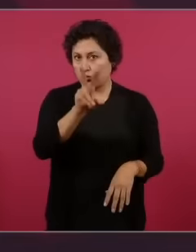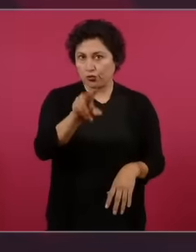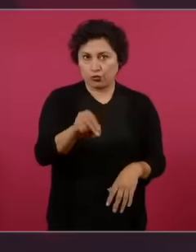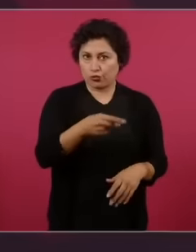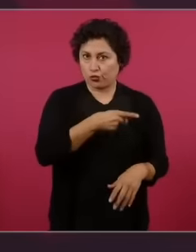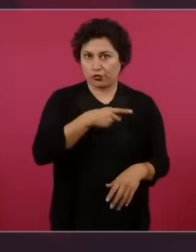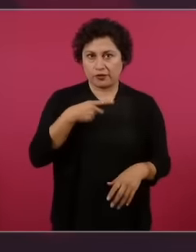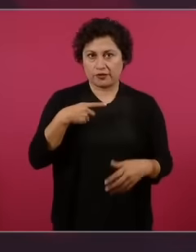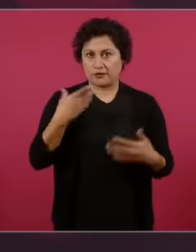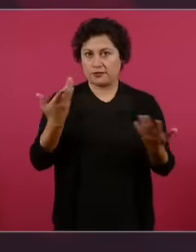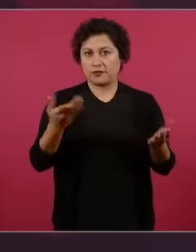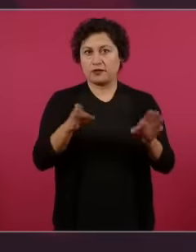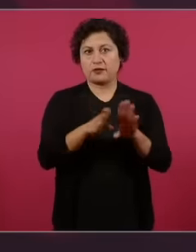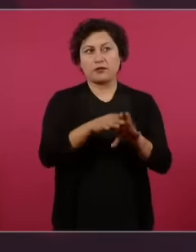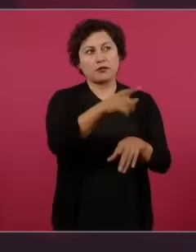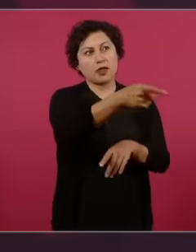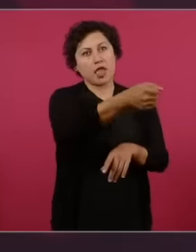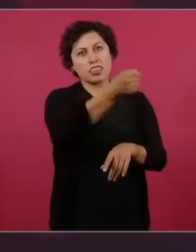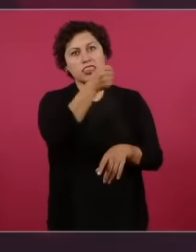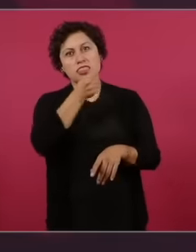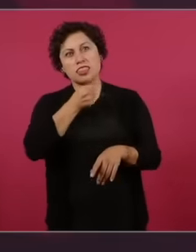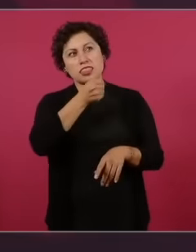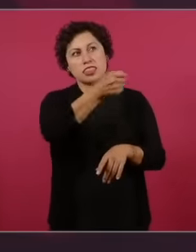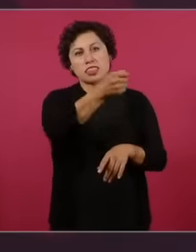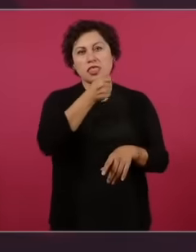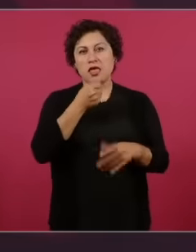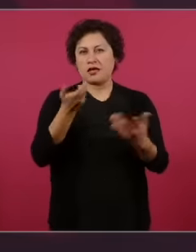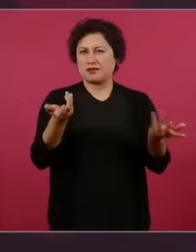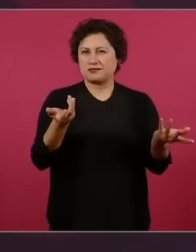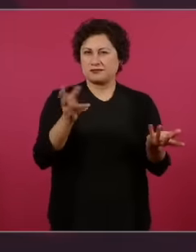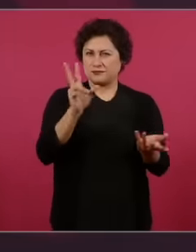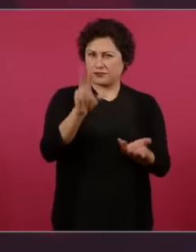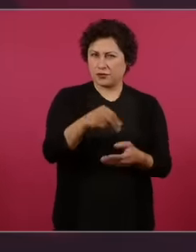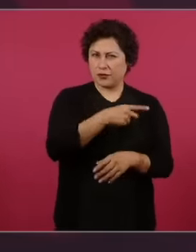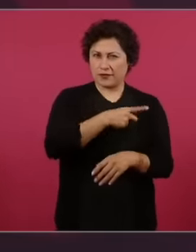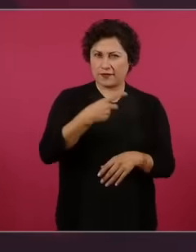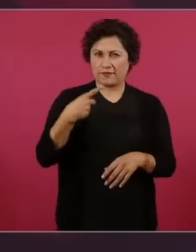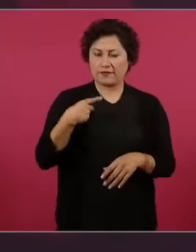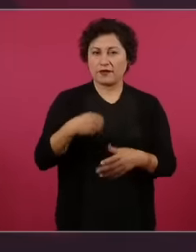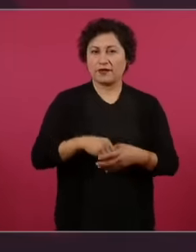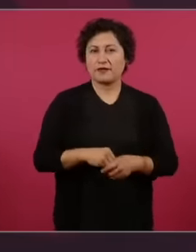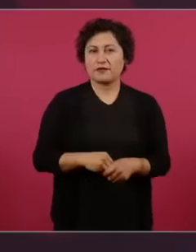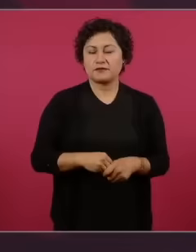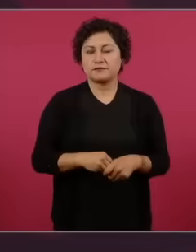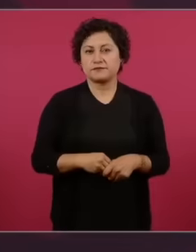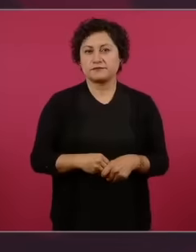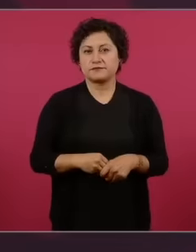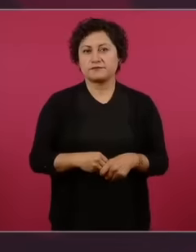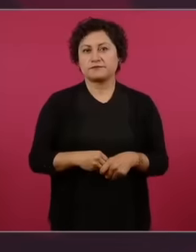no, but the